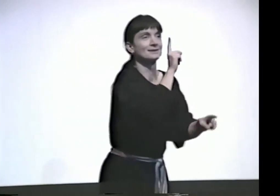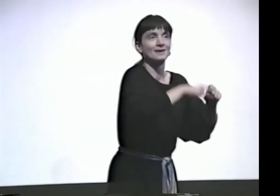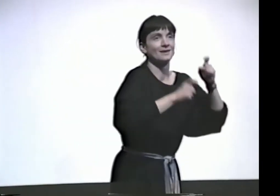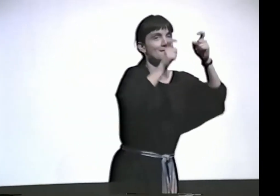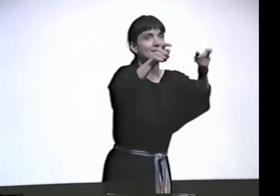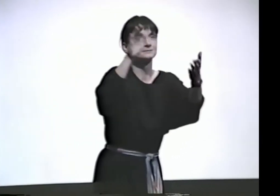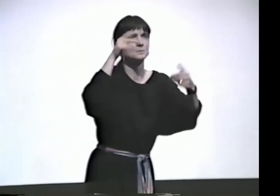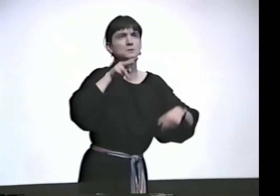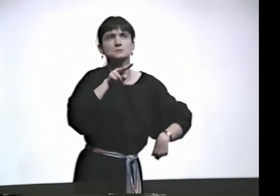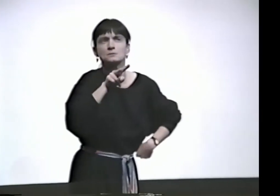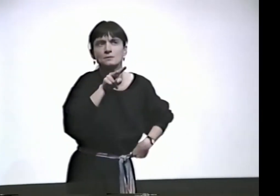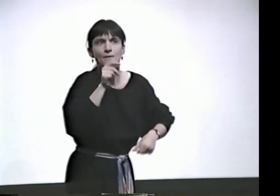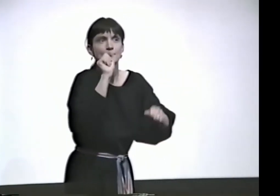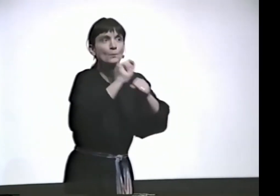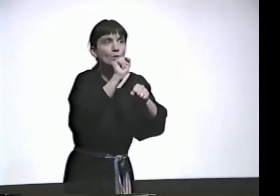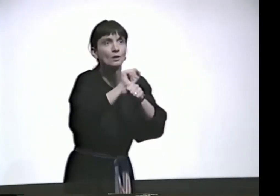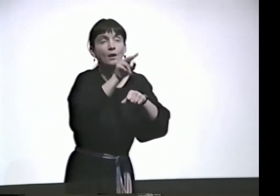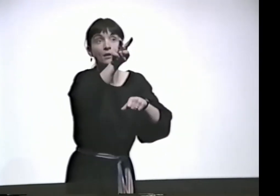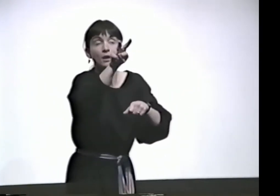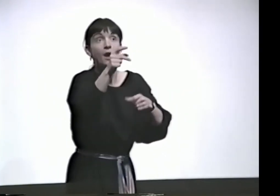"WHAT'S GONNA BE NEXT? WHAT'S GONNA HAPPEN NEXT?"